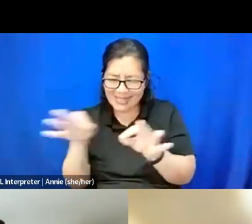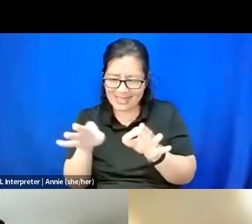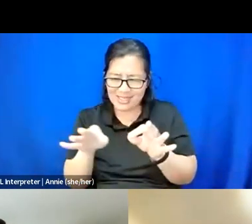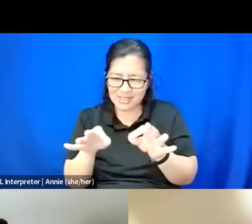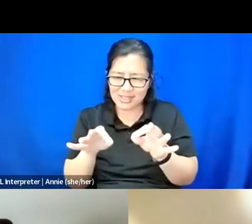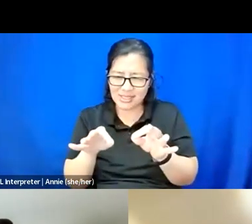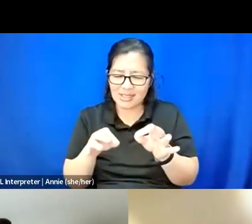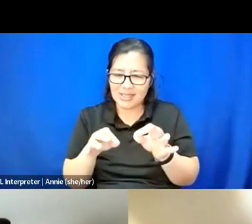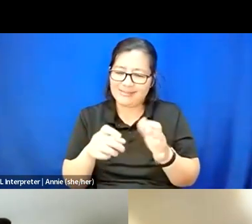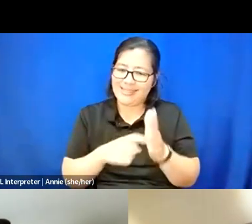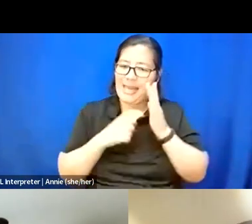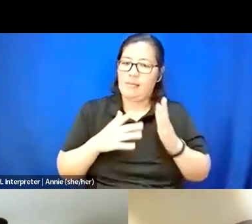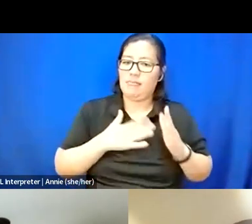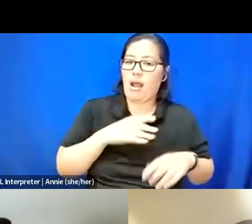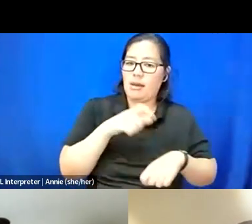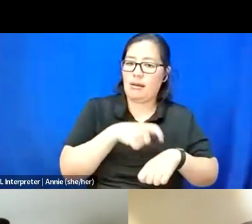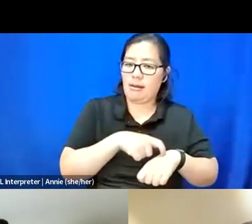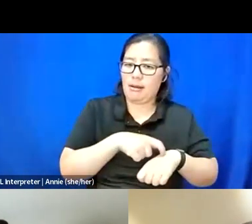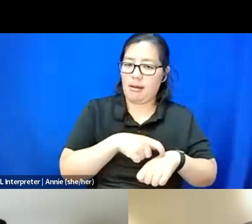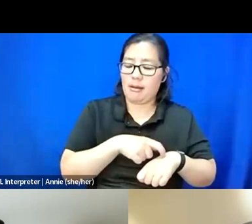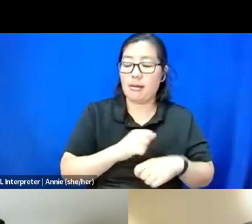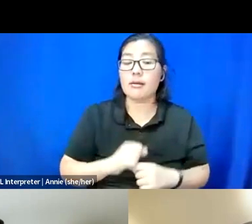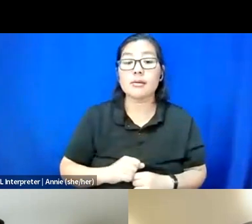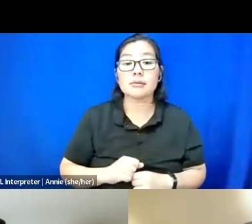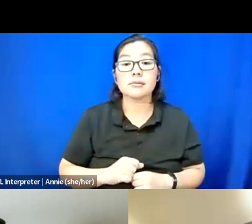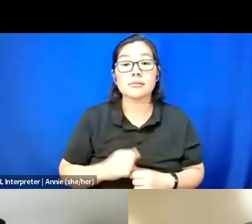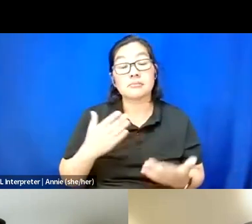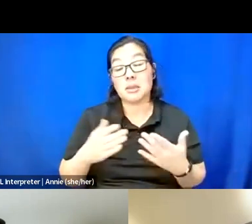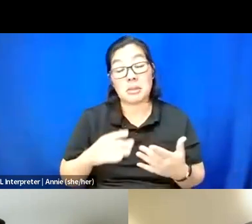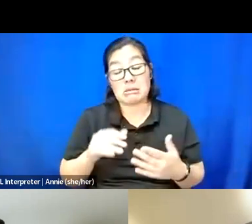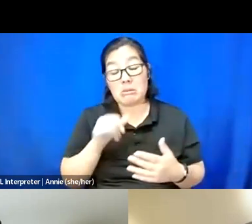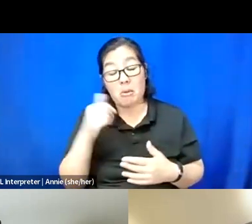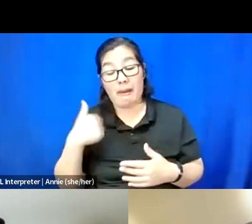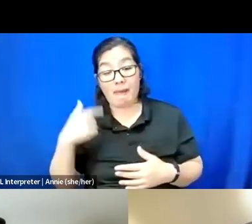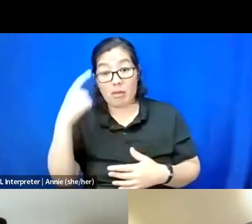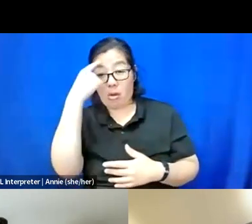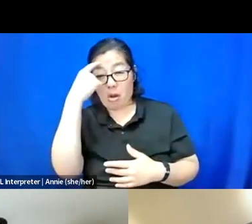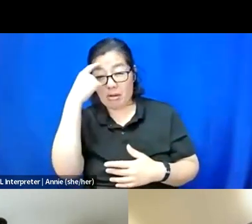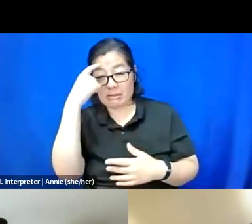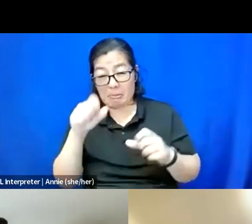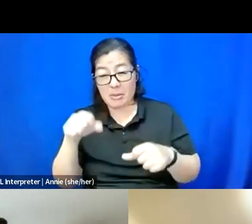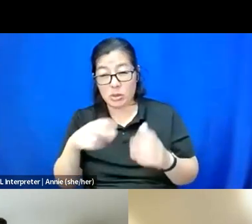And like, while I might not have the cognitive ability to read books like I used to,